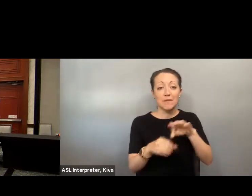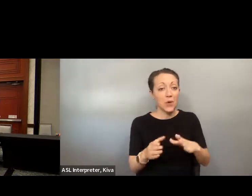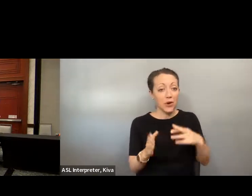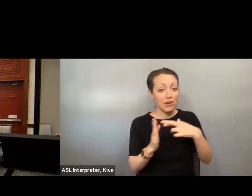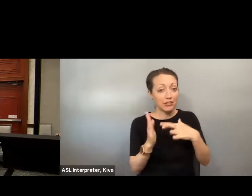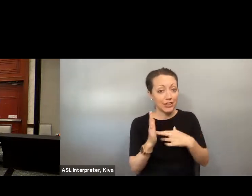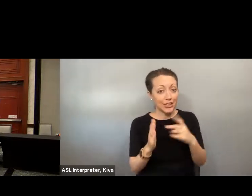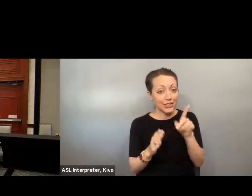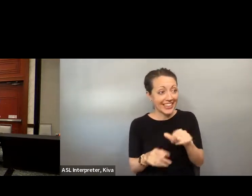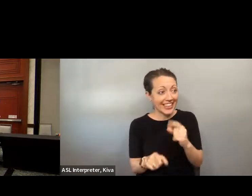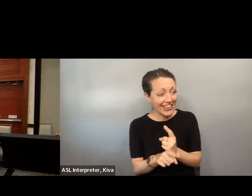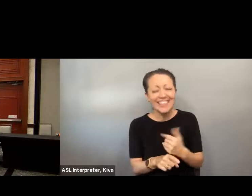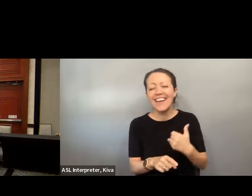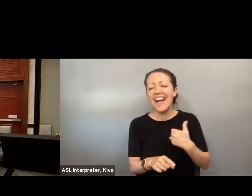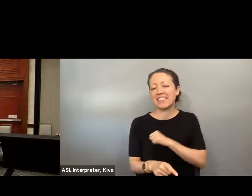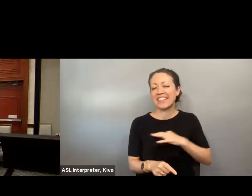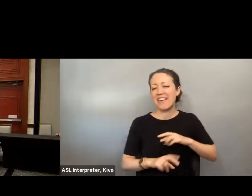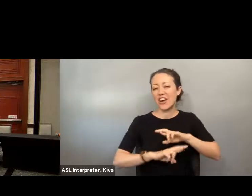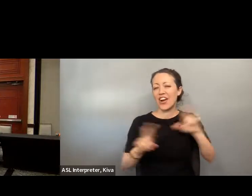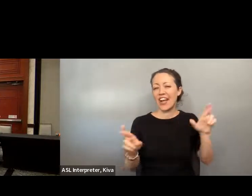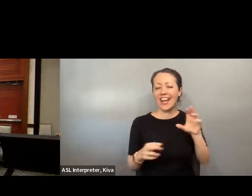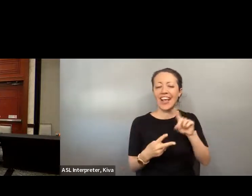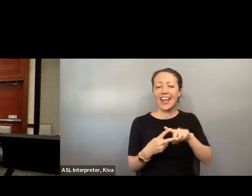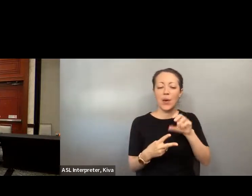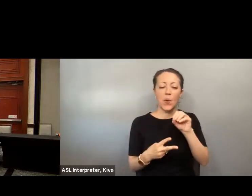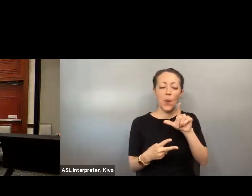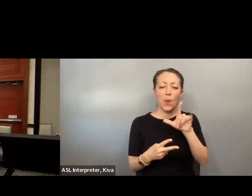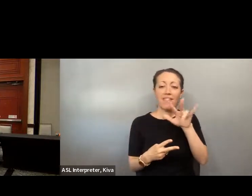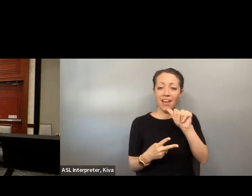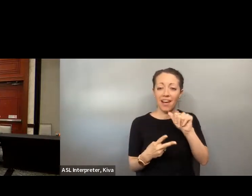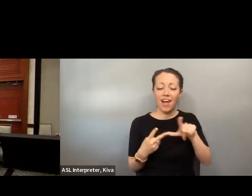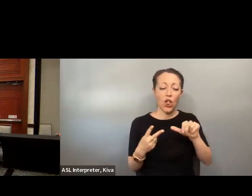Disability Rights Florida. Finally, I'd be remiss if I didn't mention it on national voter registration day, we